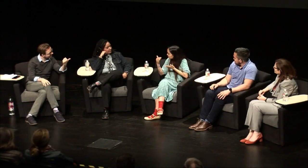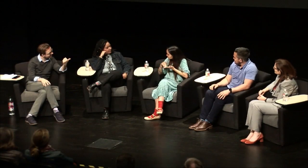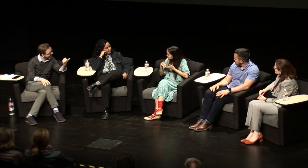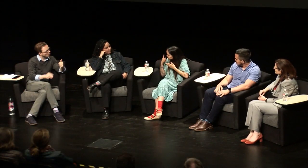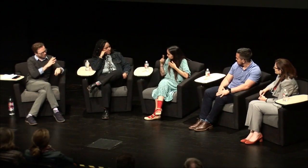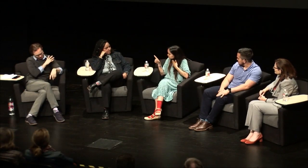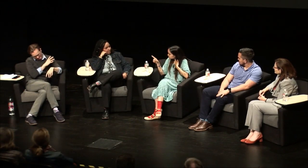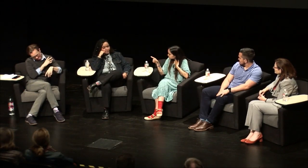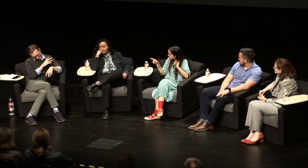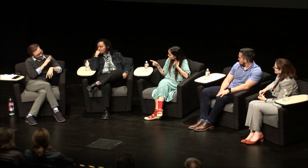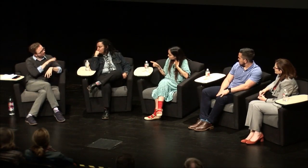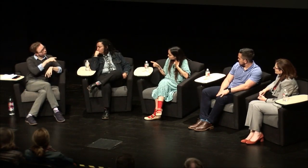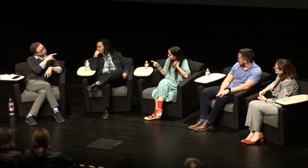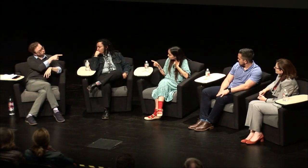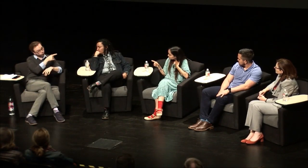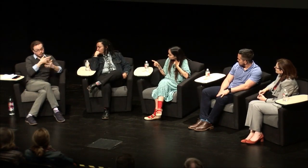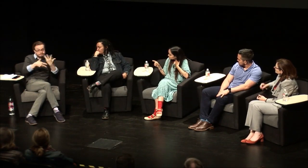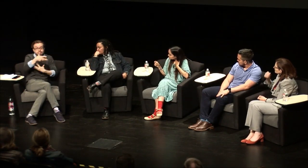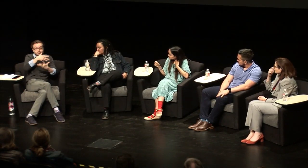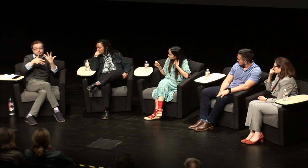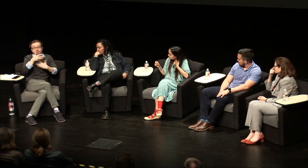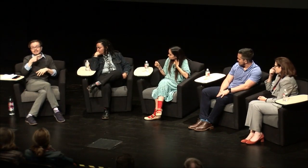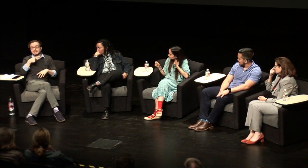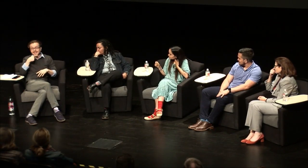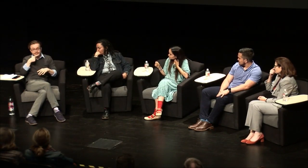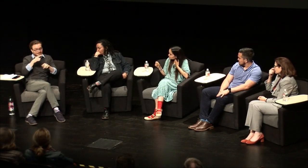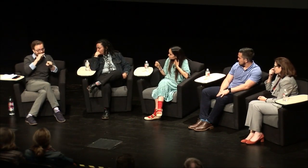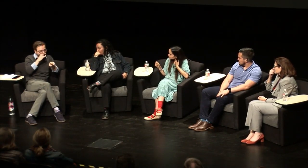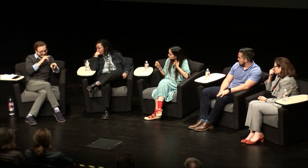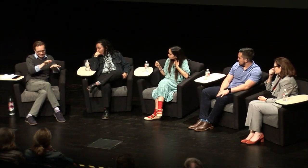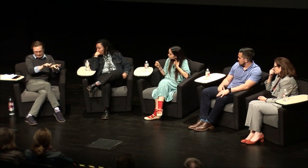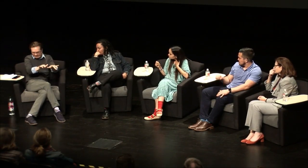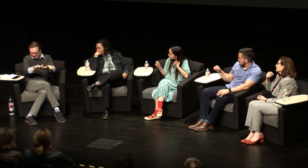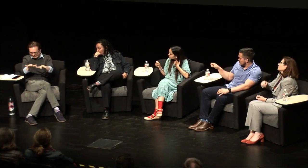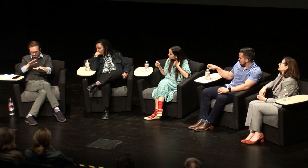[Claudia:] do you mind asking the question again? [Wink:] sure yeah no just wondering about when